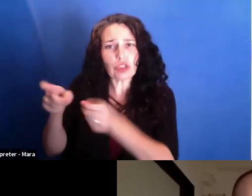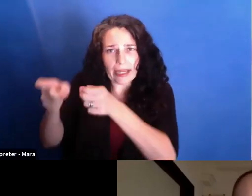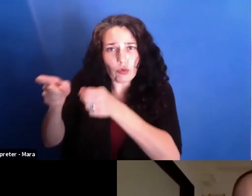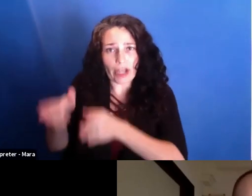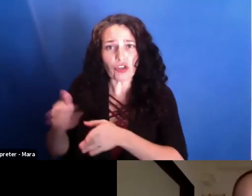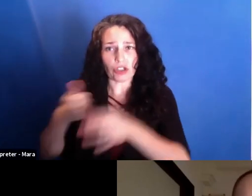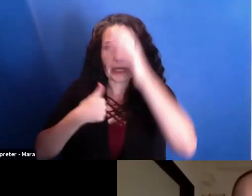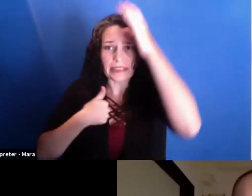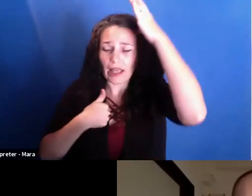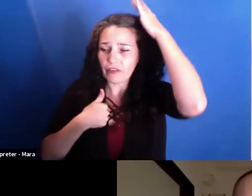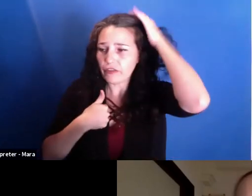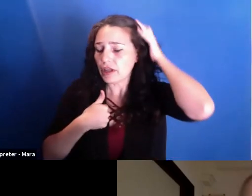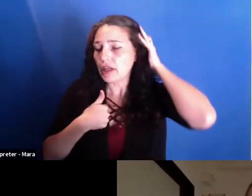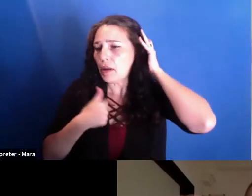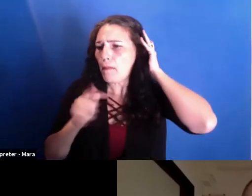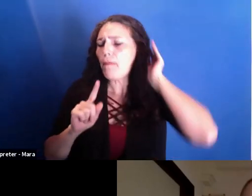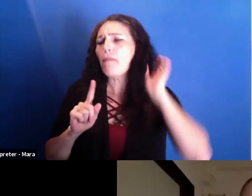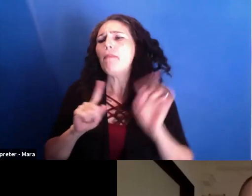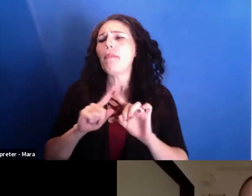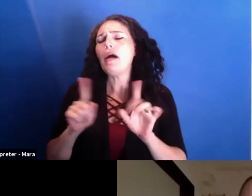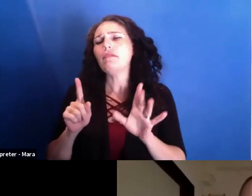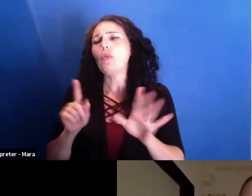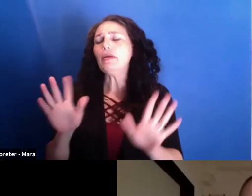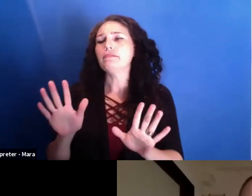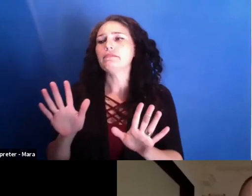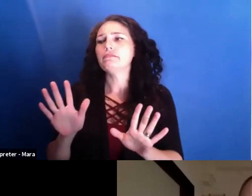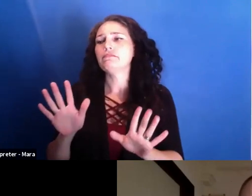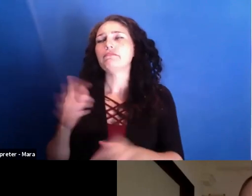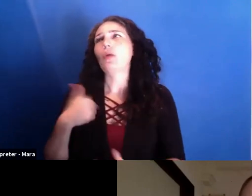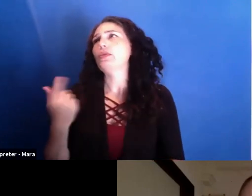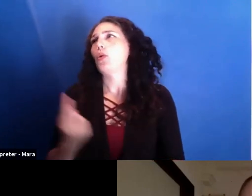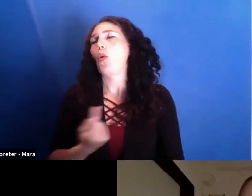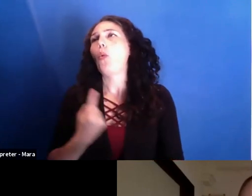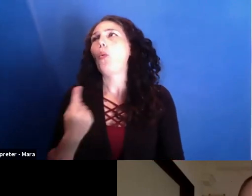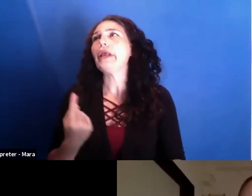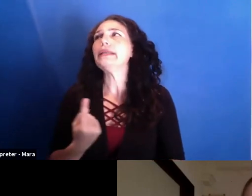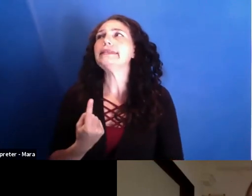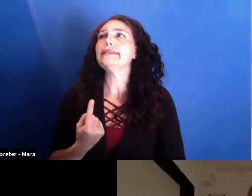And then in film school-- I mean, being always very--